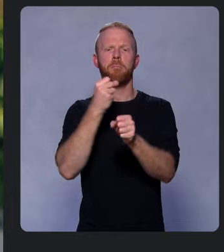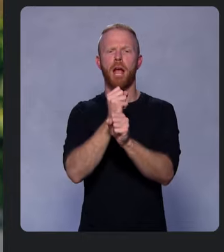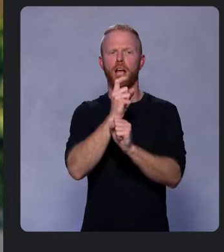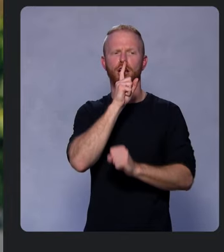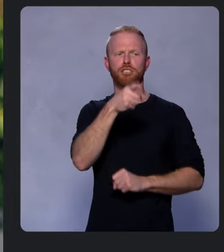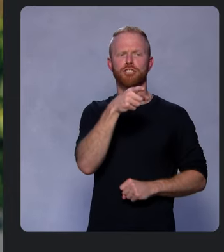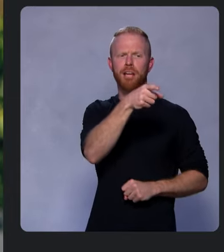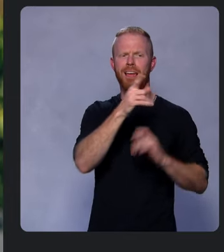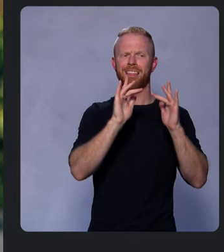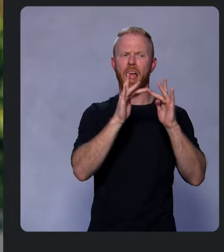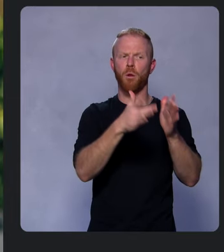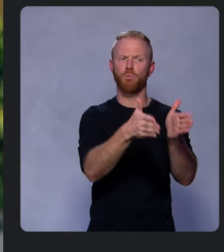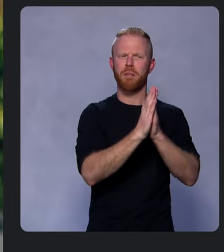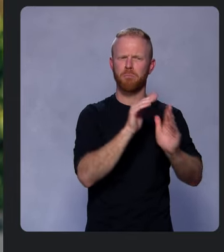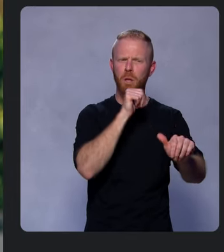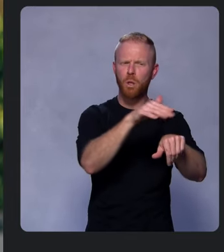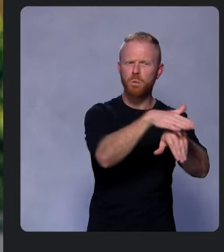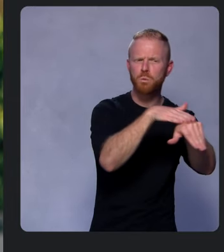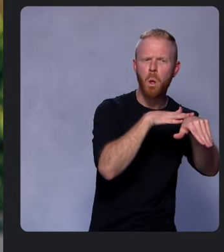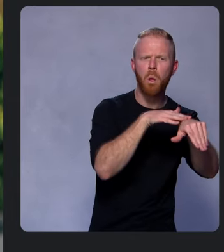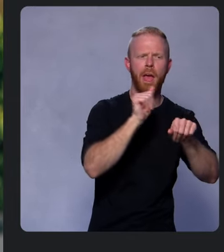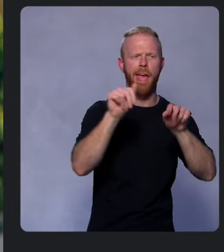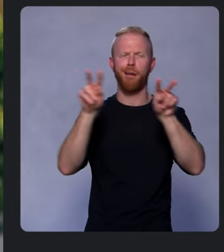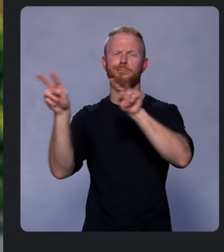you can track that front and center right in the dashboard.